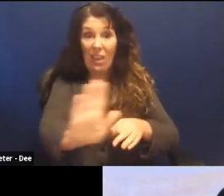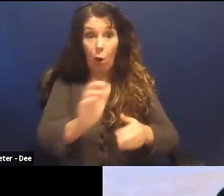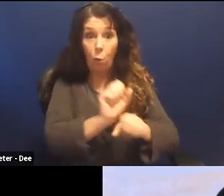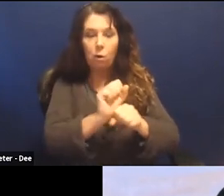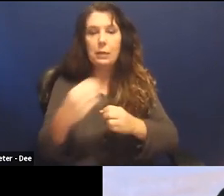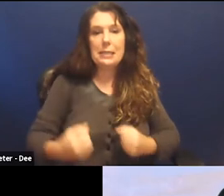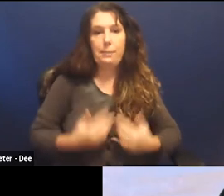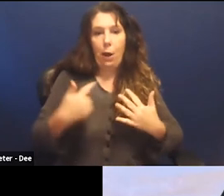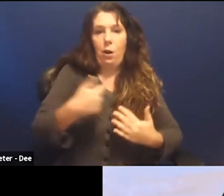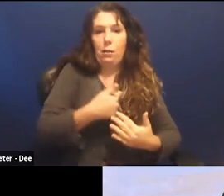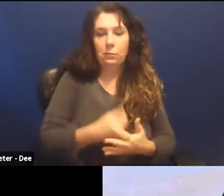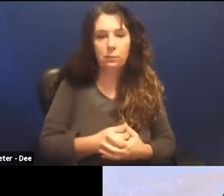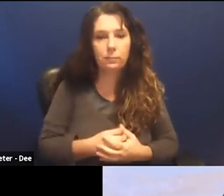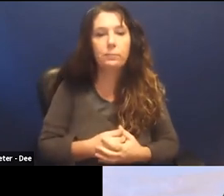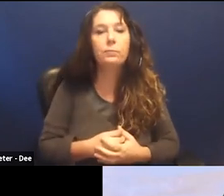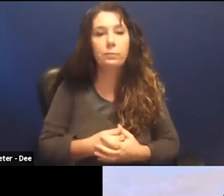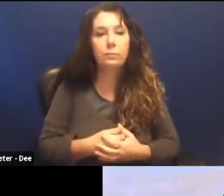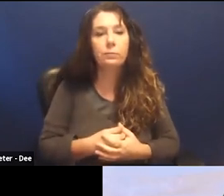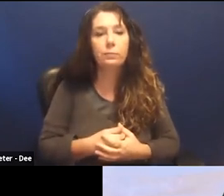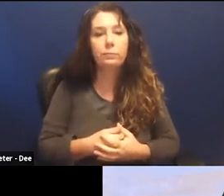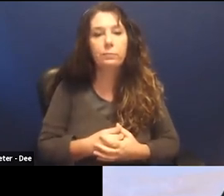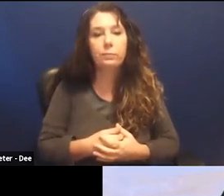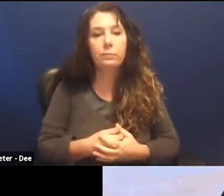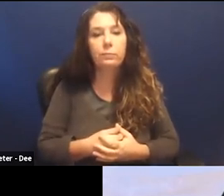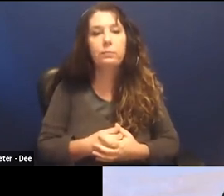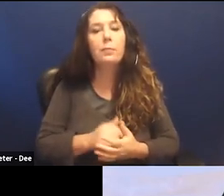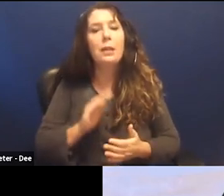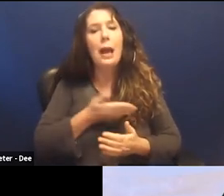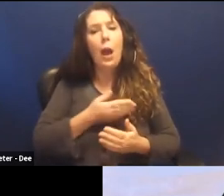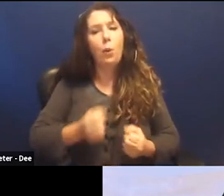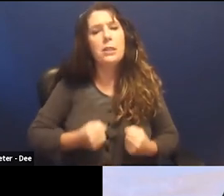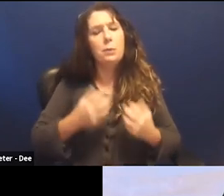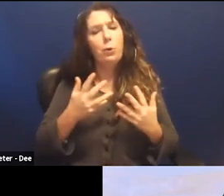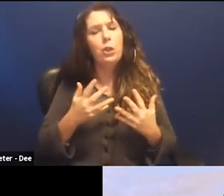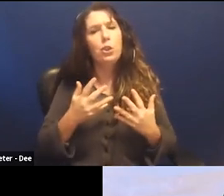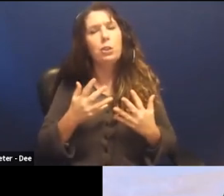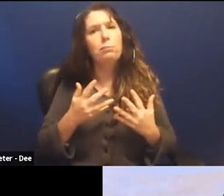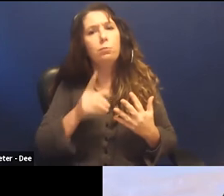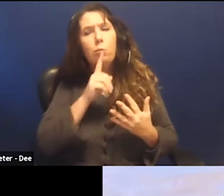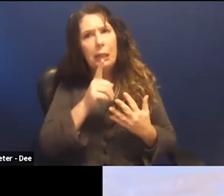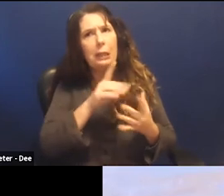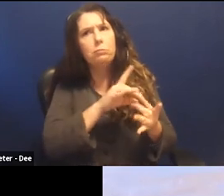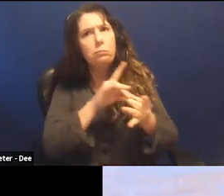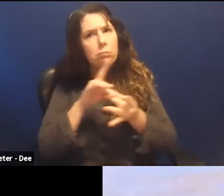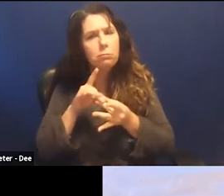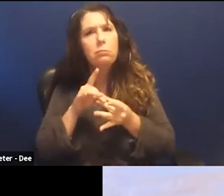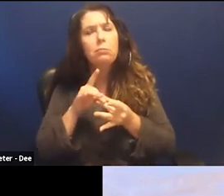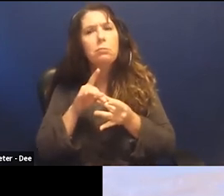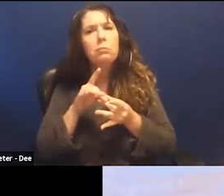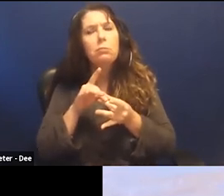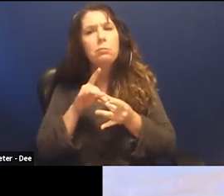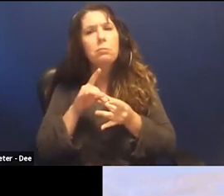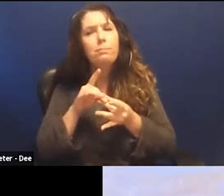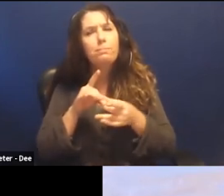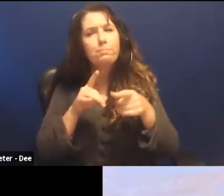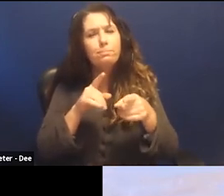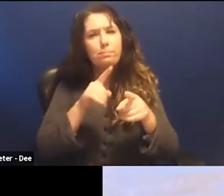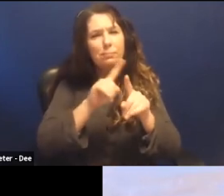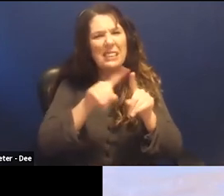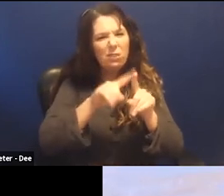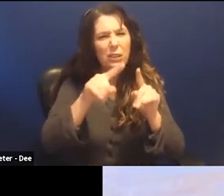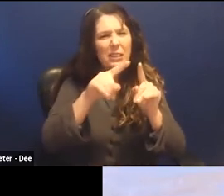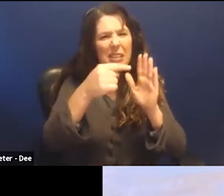You know our inspiration was in large part due to the fact that examples like these just keep on coming.